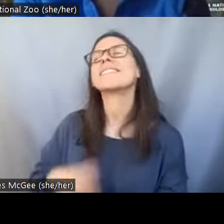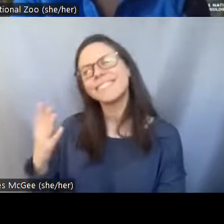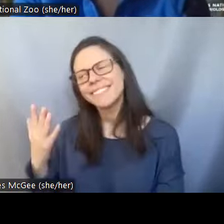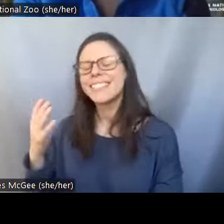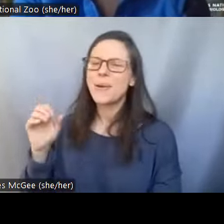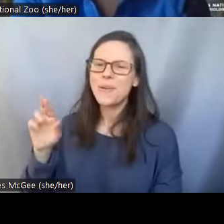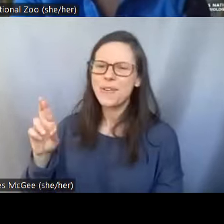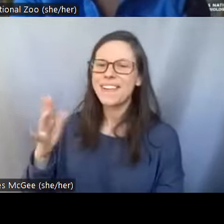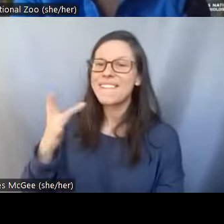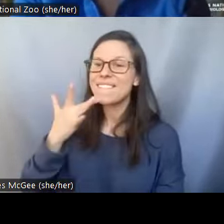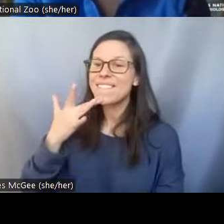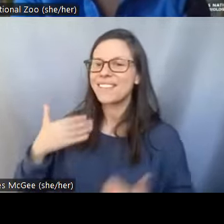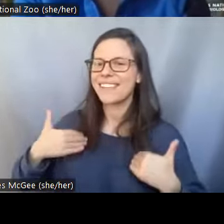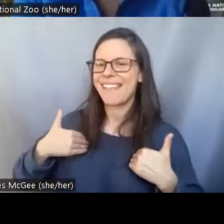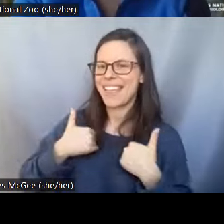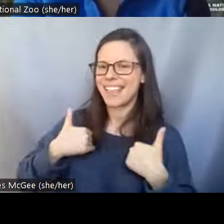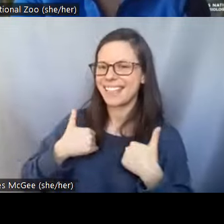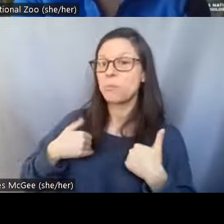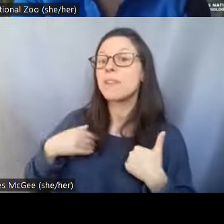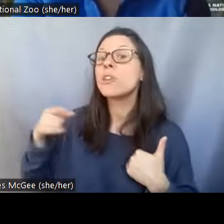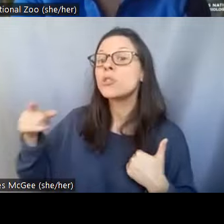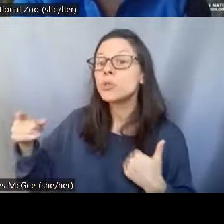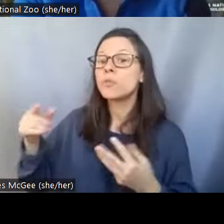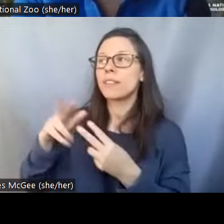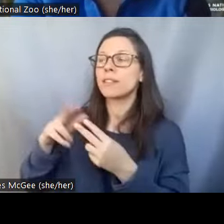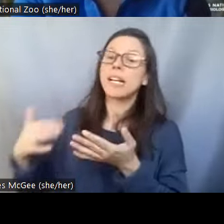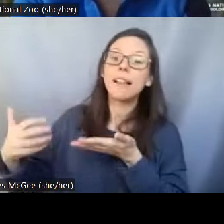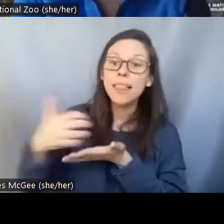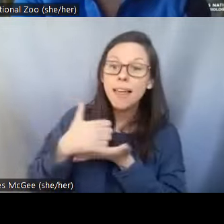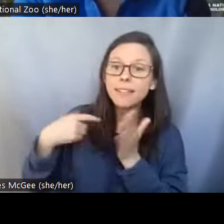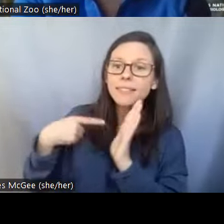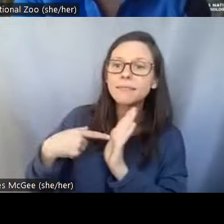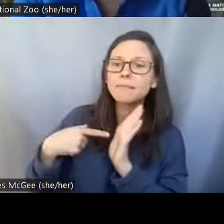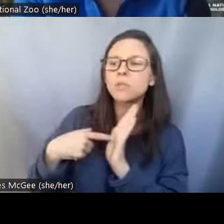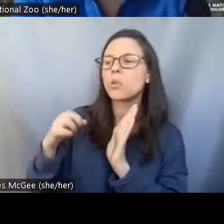a favorite animal that you've either collected samples from or done assisted reproduction with?